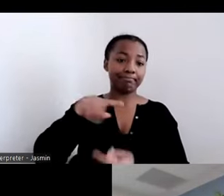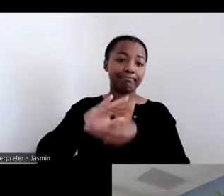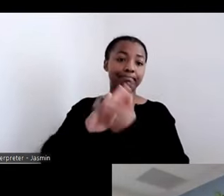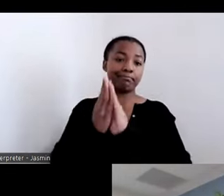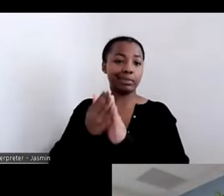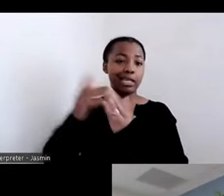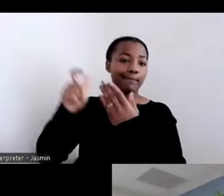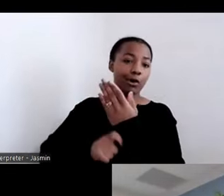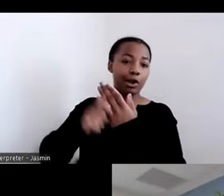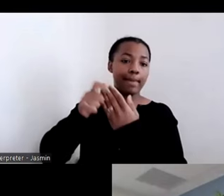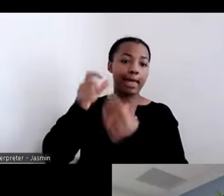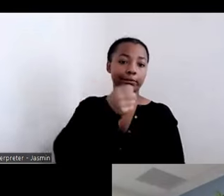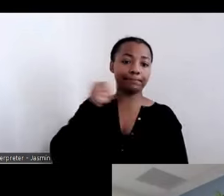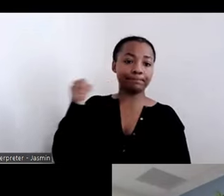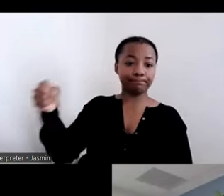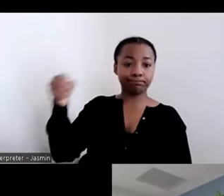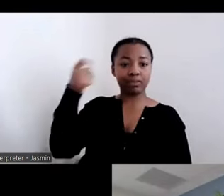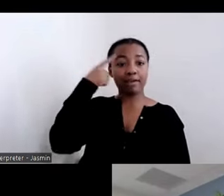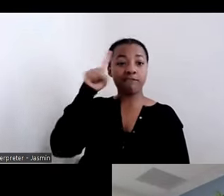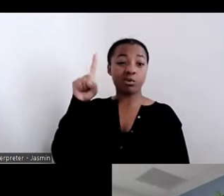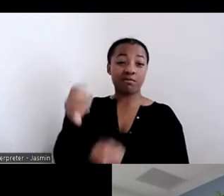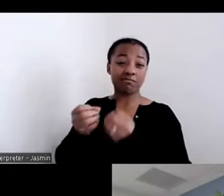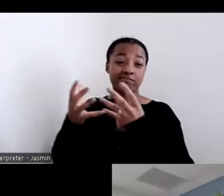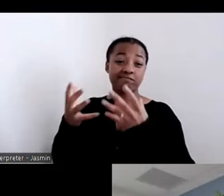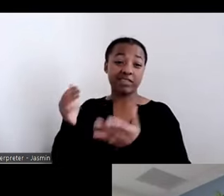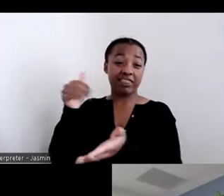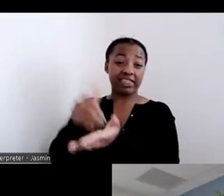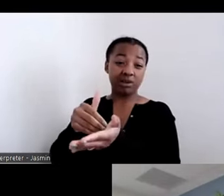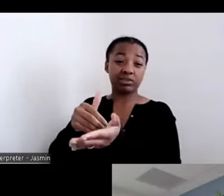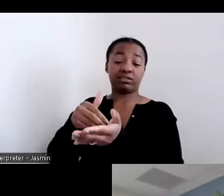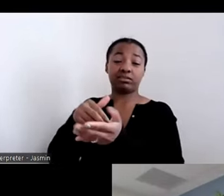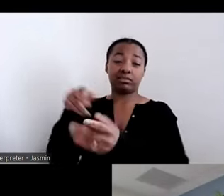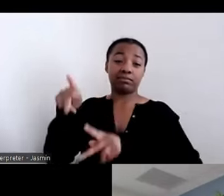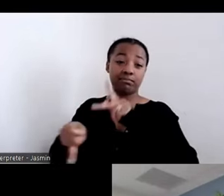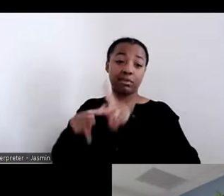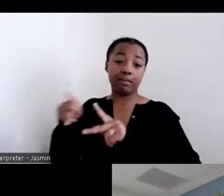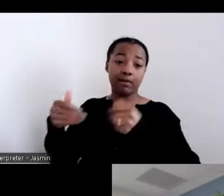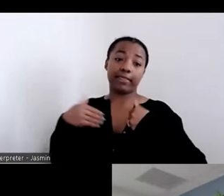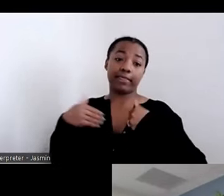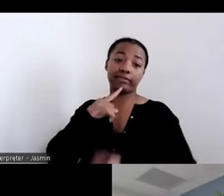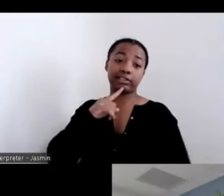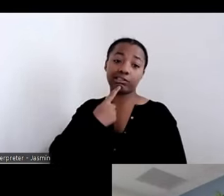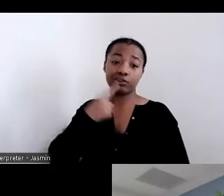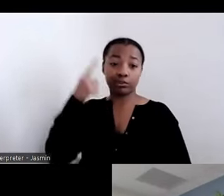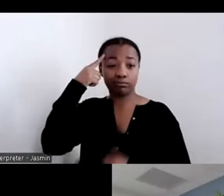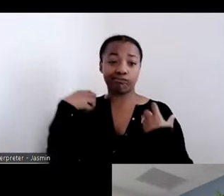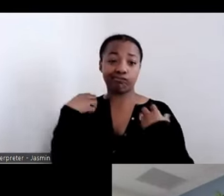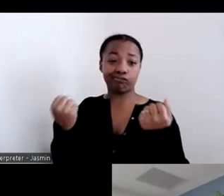for thousands of individuals with serious mental illness. The state began